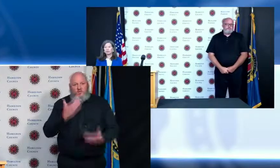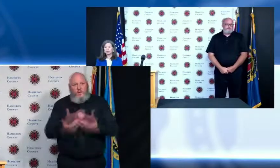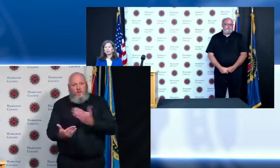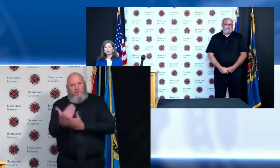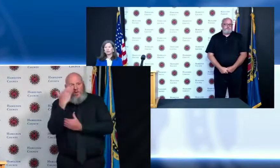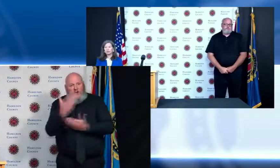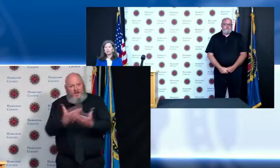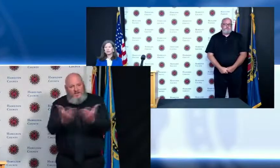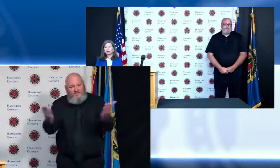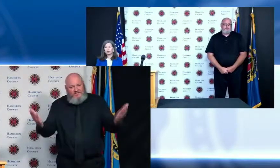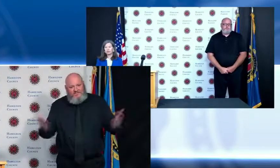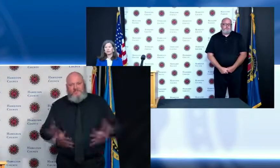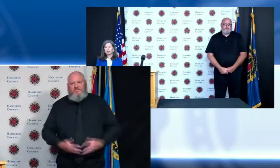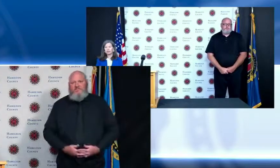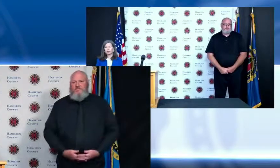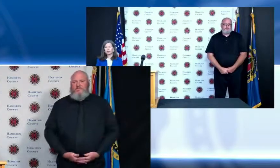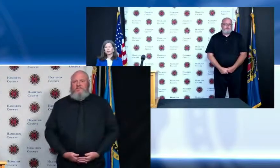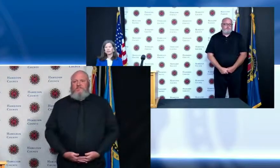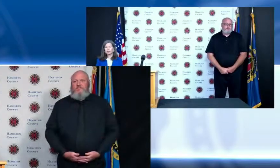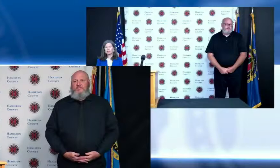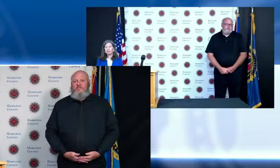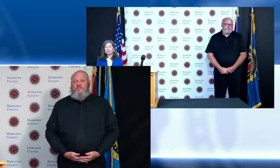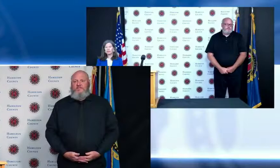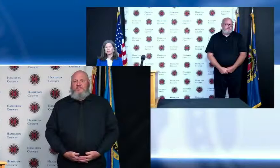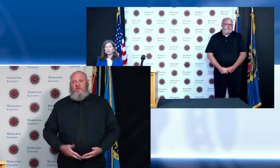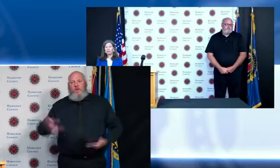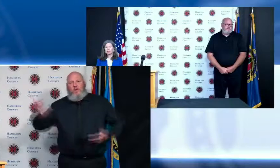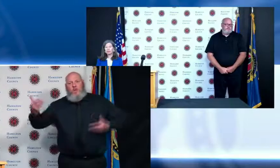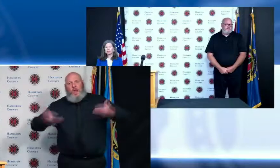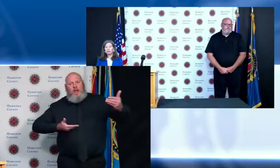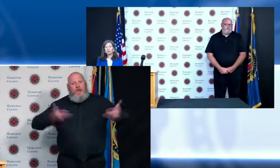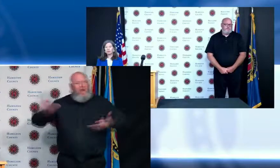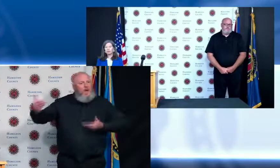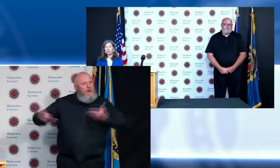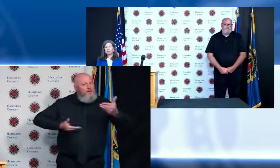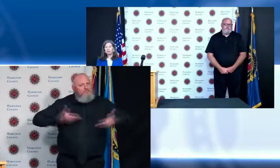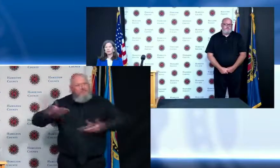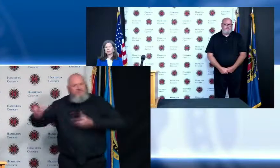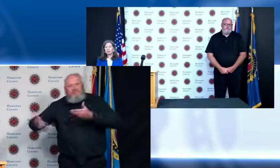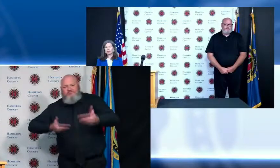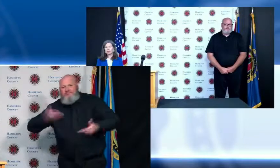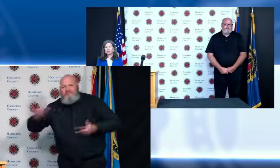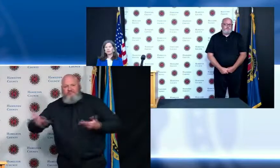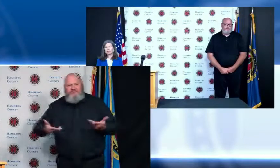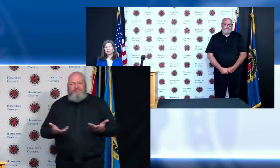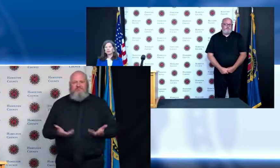good morning everybody and welcome to our first daily briefing here at the County